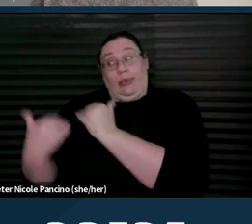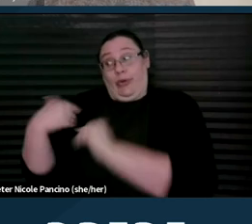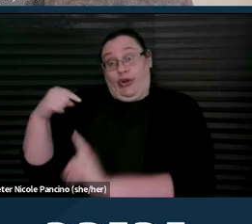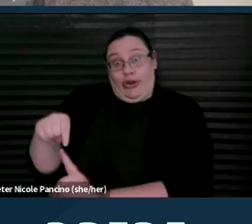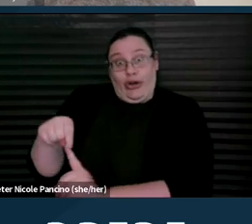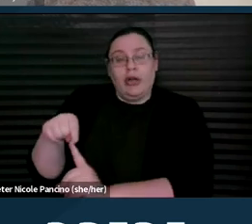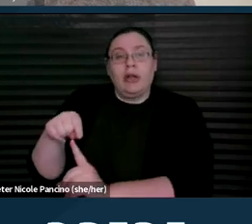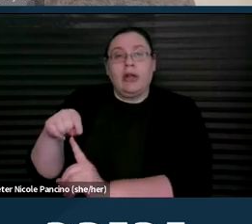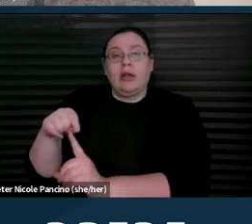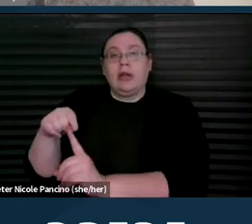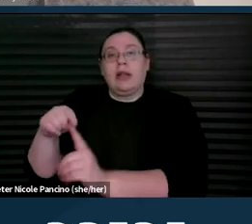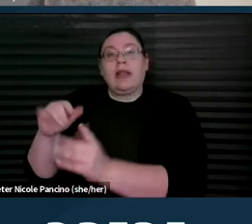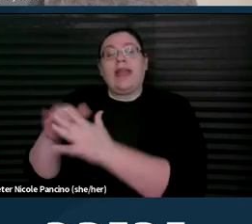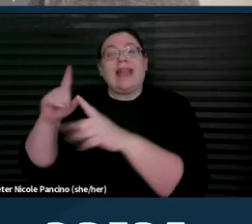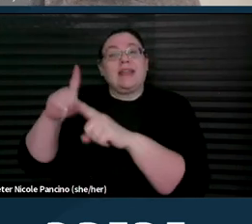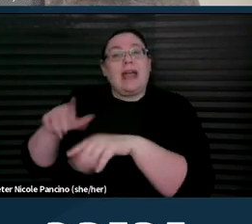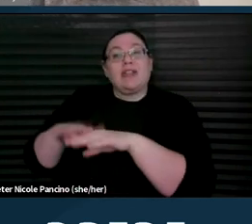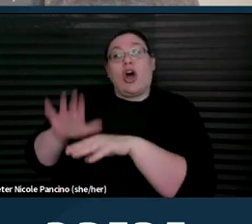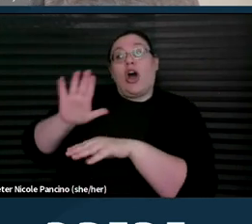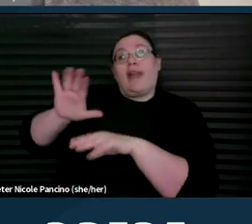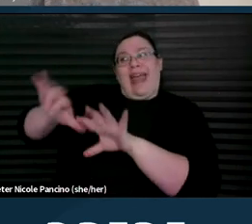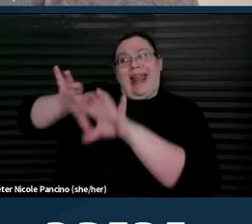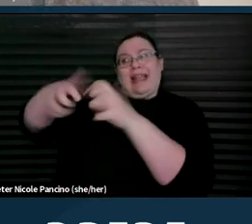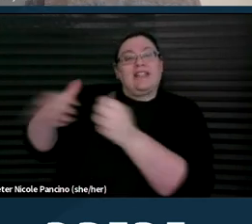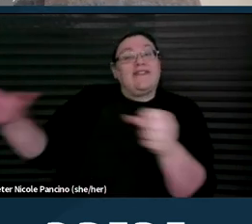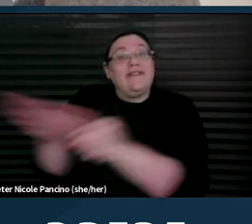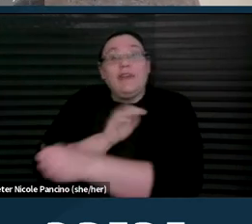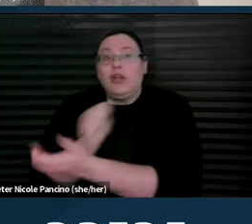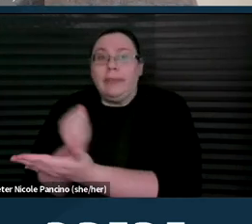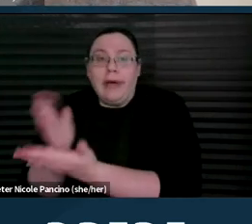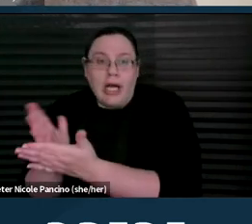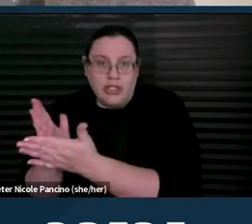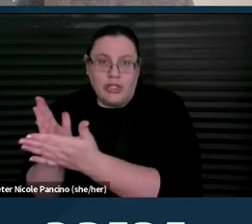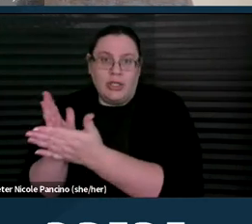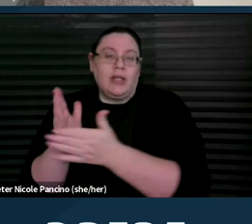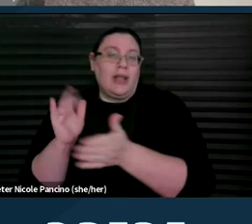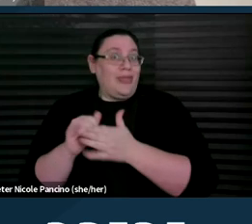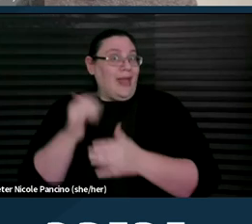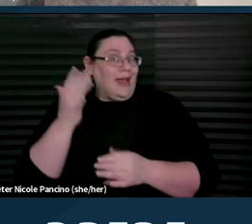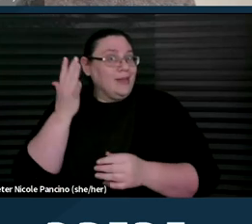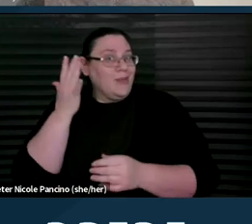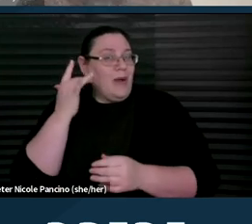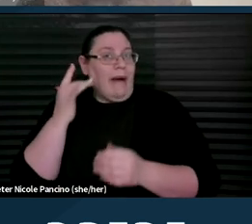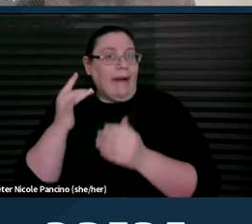of an entity's entire budget. So that contributes to why that can be a high bar